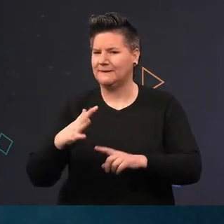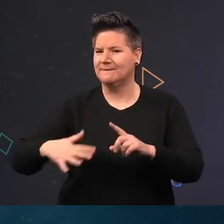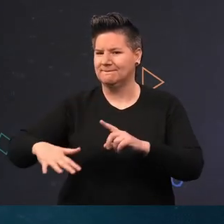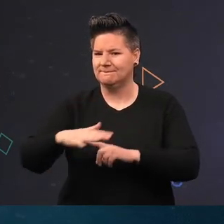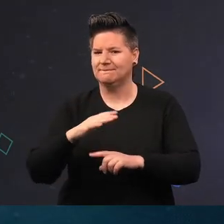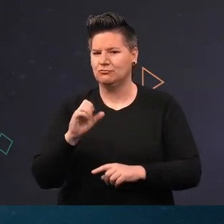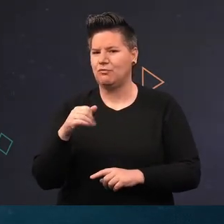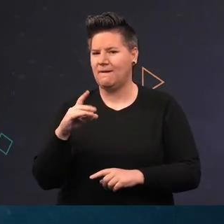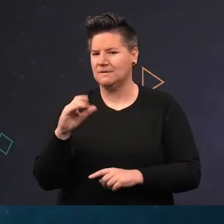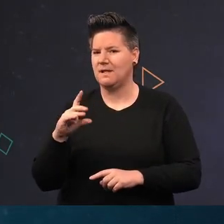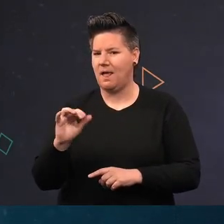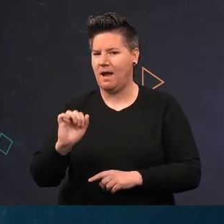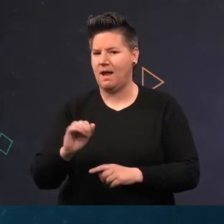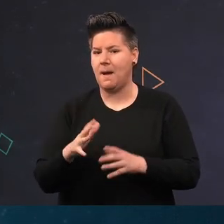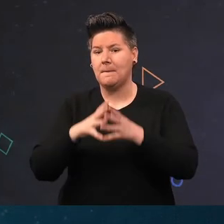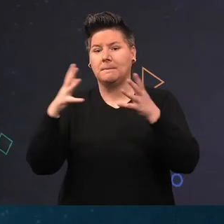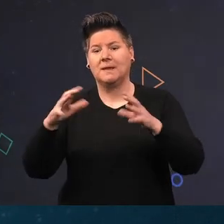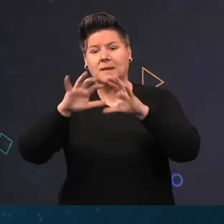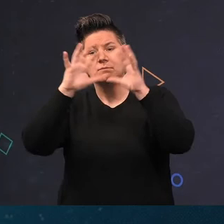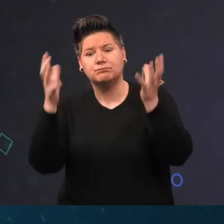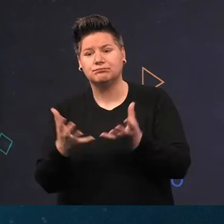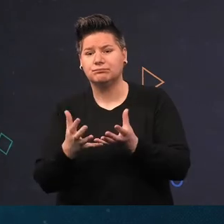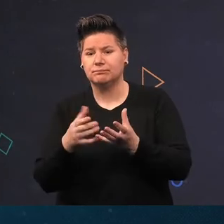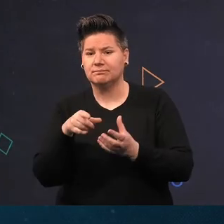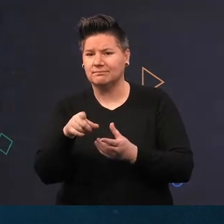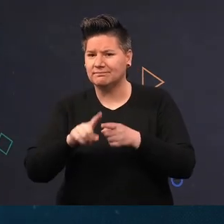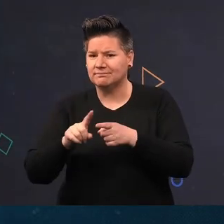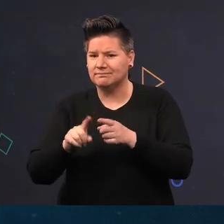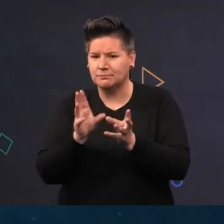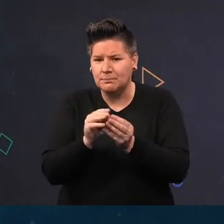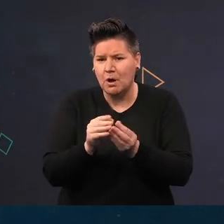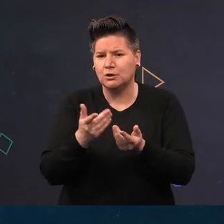big boulders like this one covered in sponges, hydroids and bryozoans, and